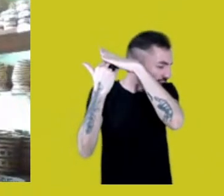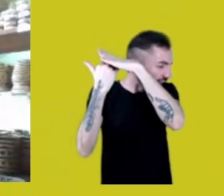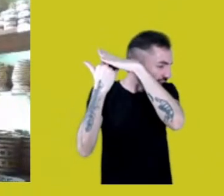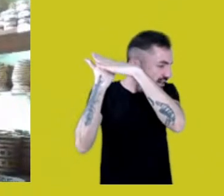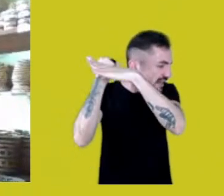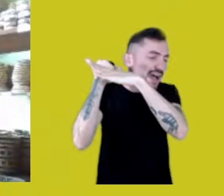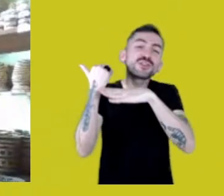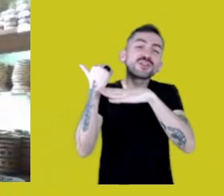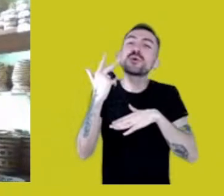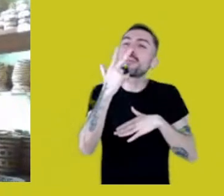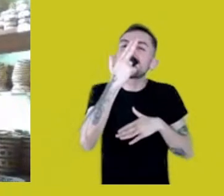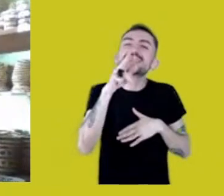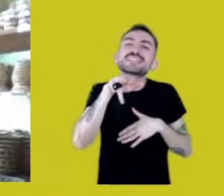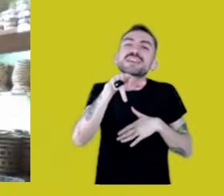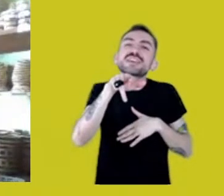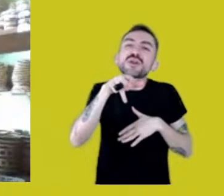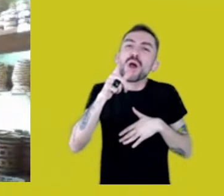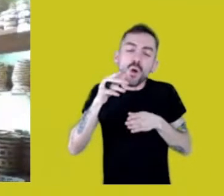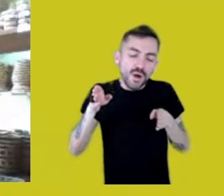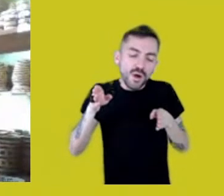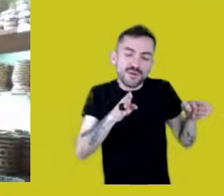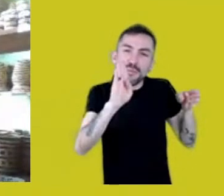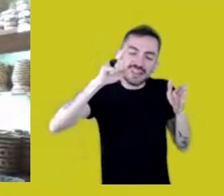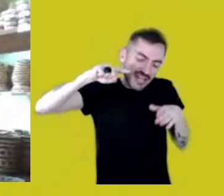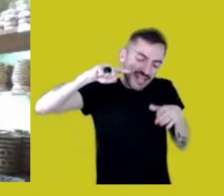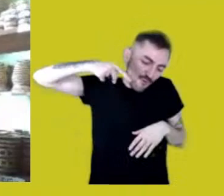and it came to the surface